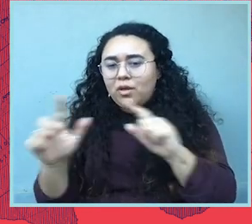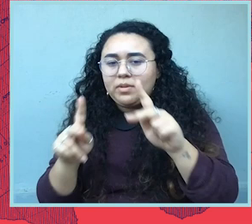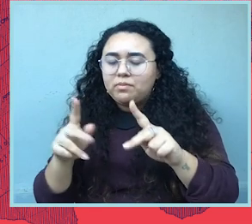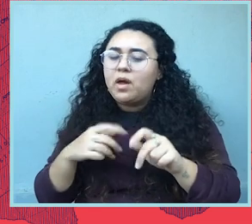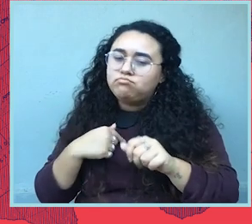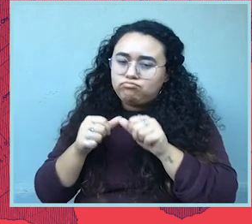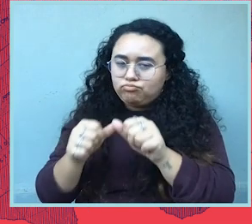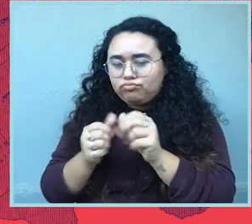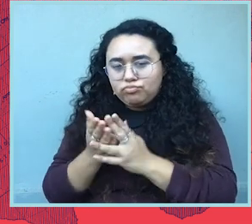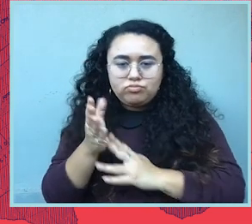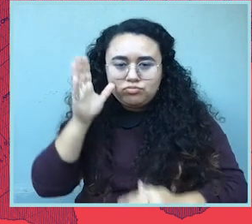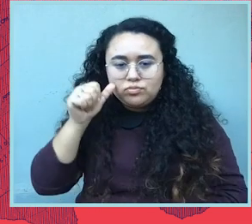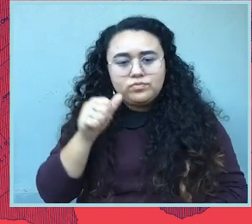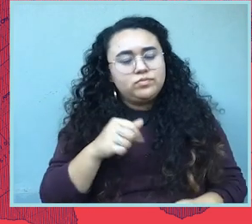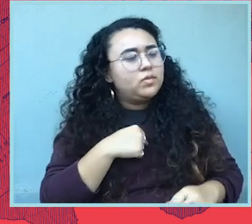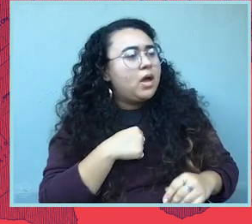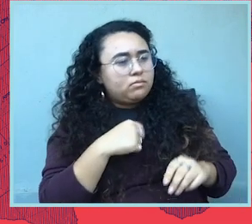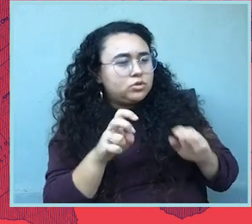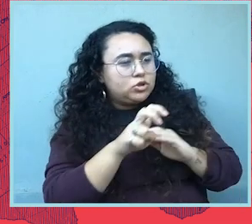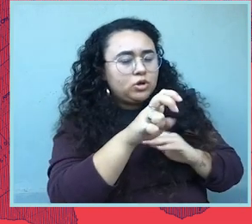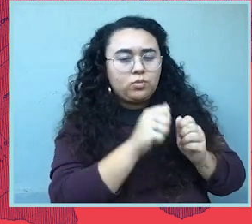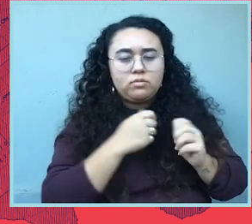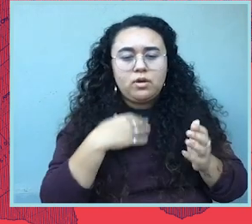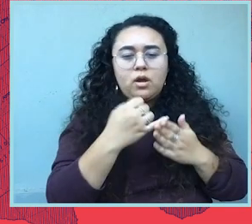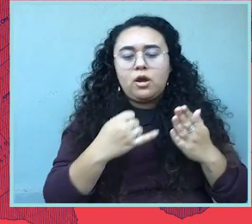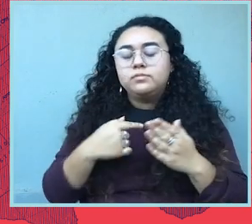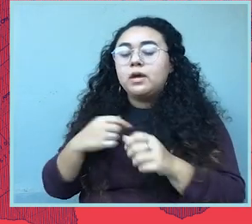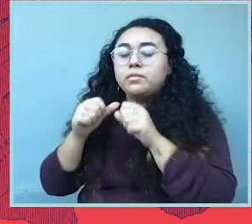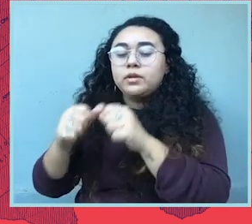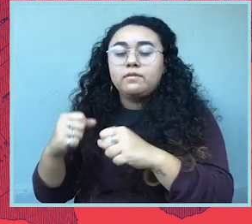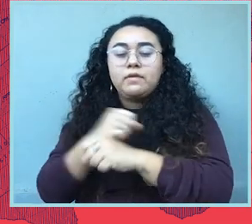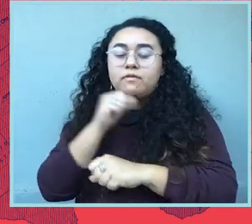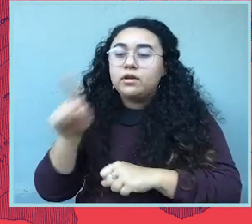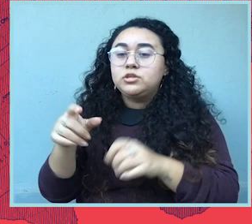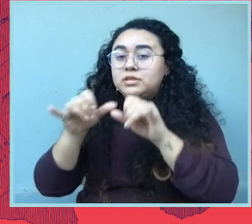rights for all keeps me resilient. To be myself and to help others in their journey through my art.